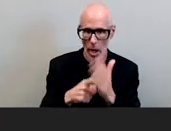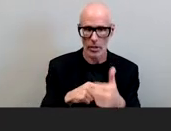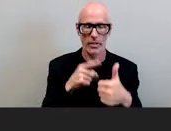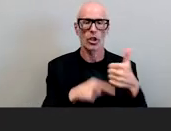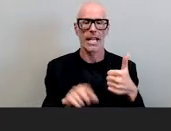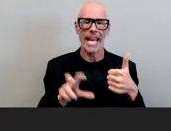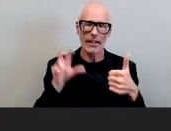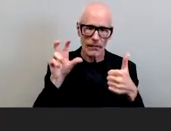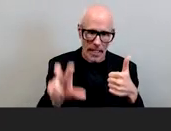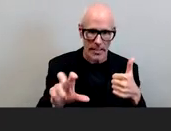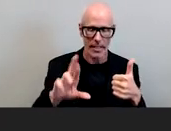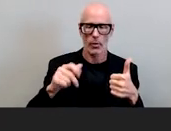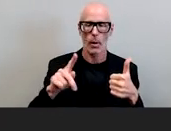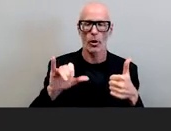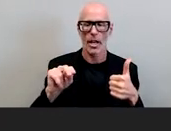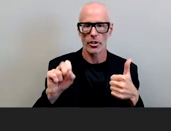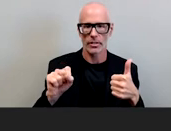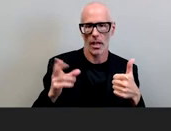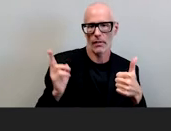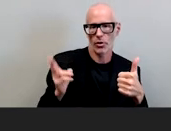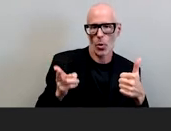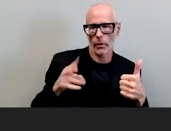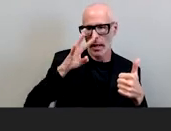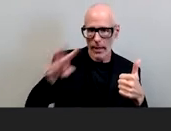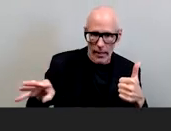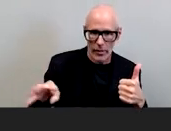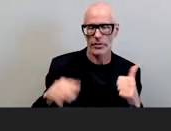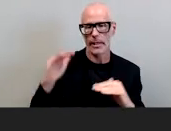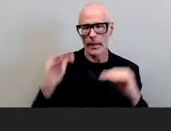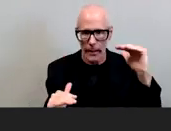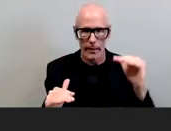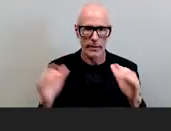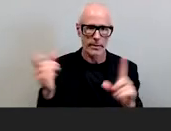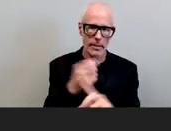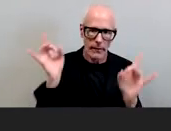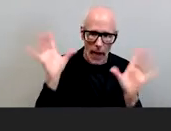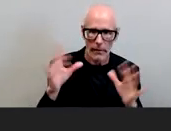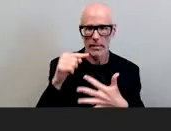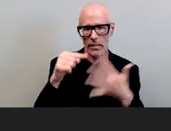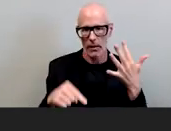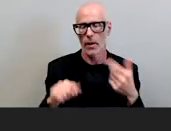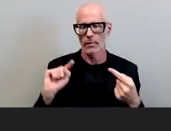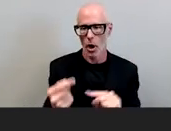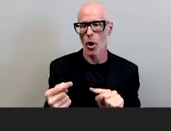reparation of historical negligence inequity violence and other forms of harm it requires